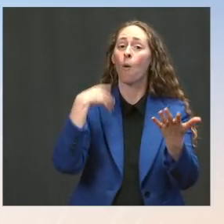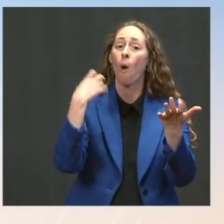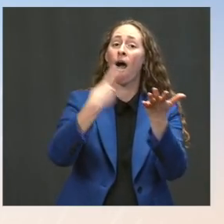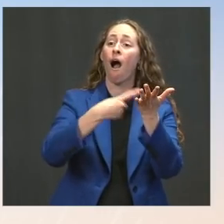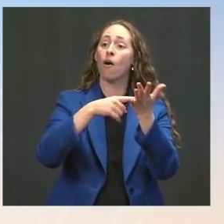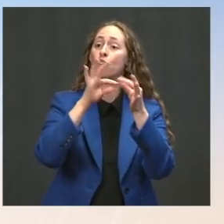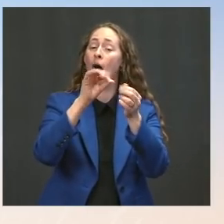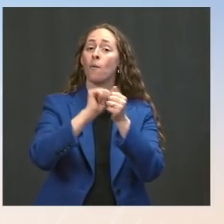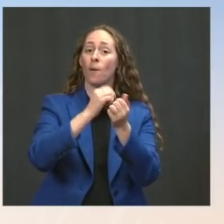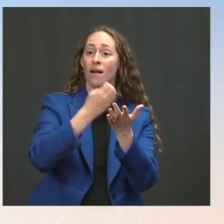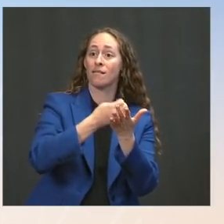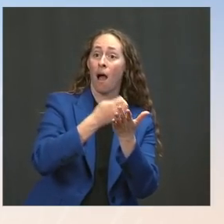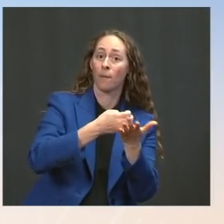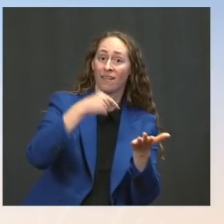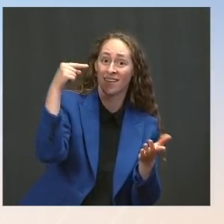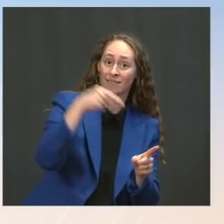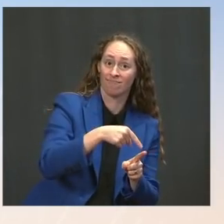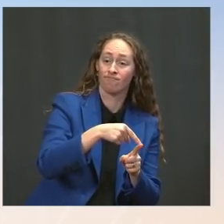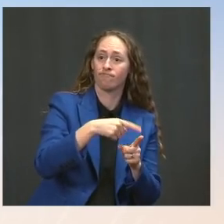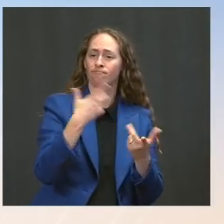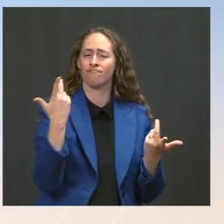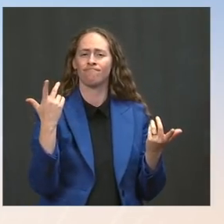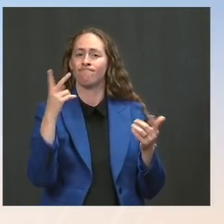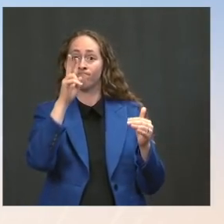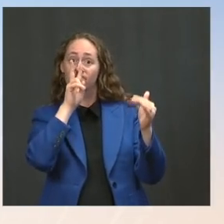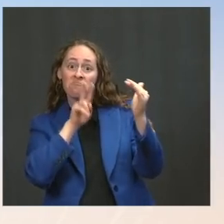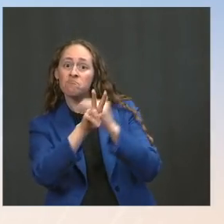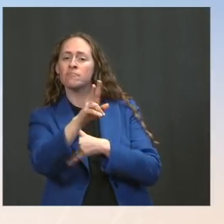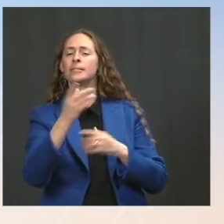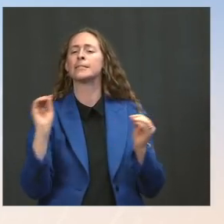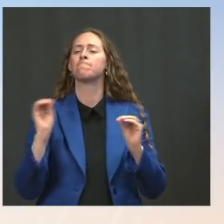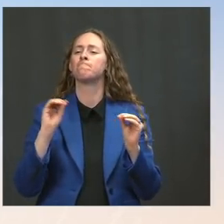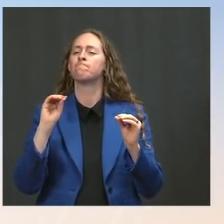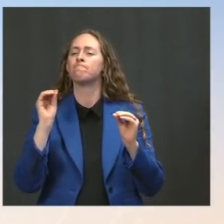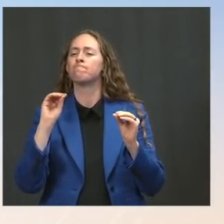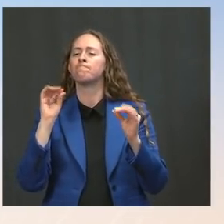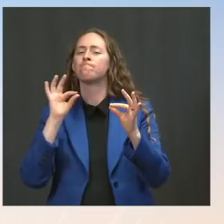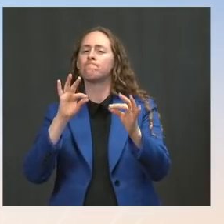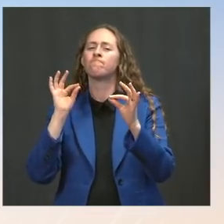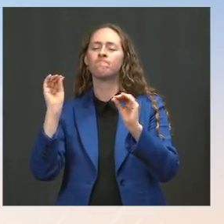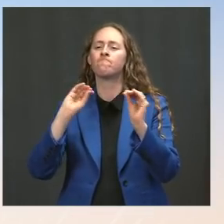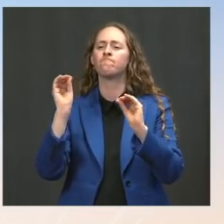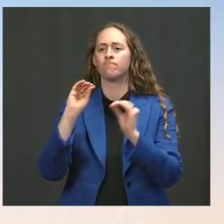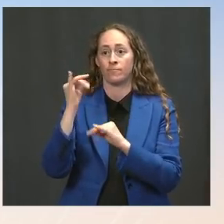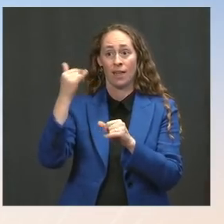according to our economists, at this point, that the Delta variant impact across the country.